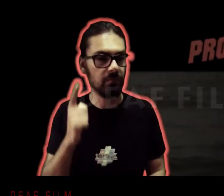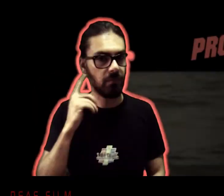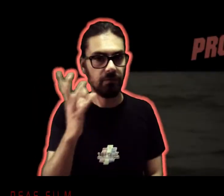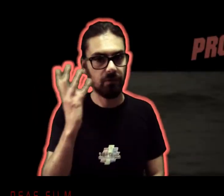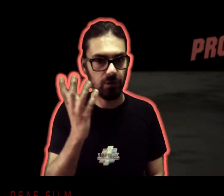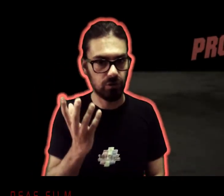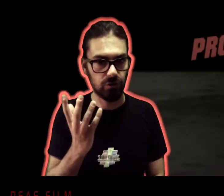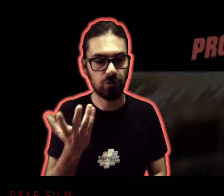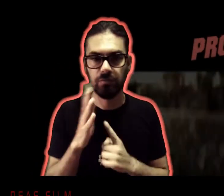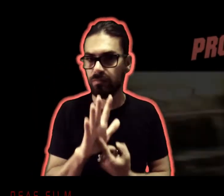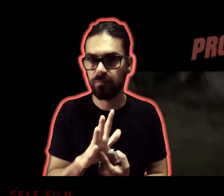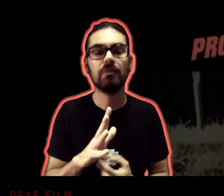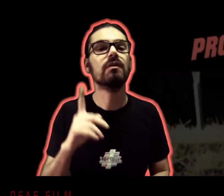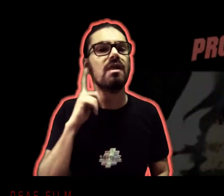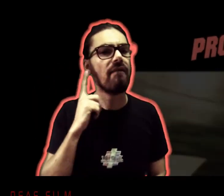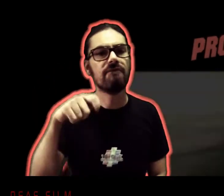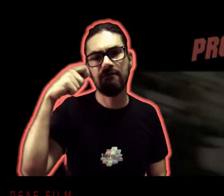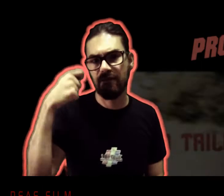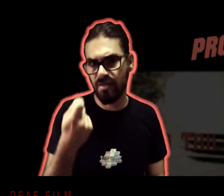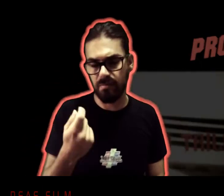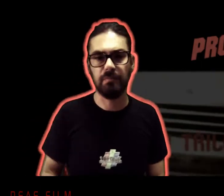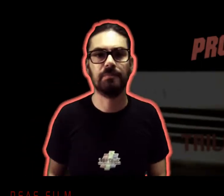Hello everyone, welcome to deaf film